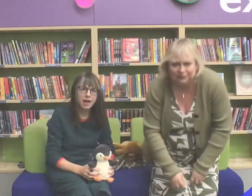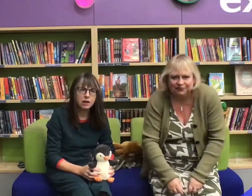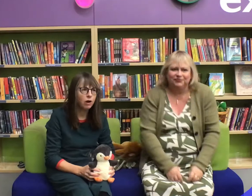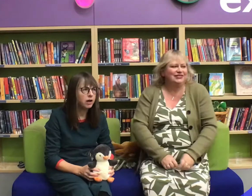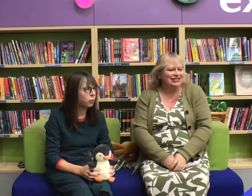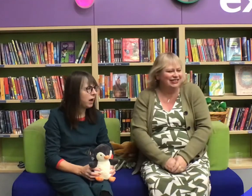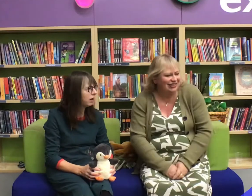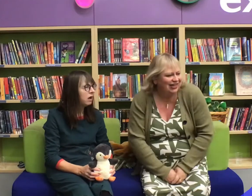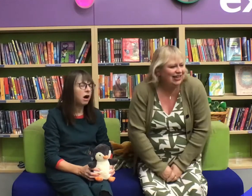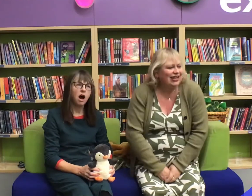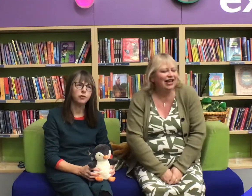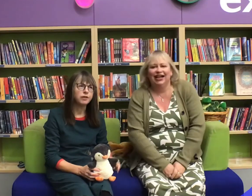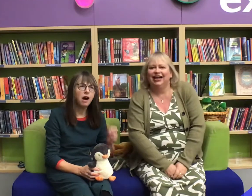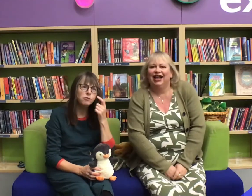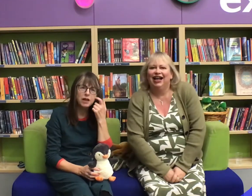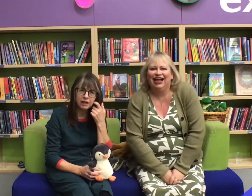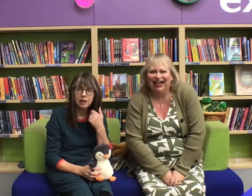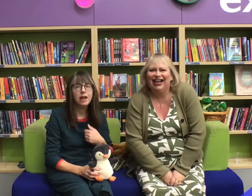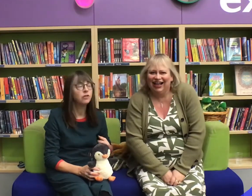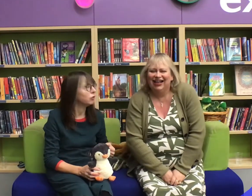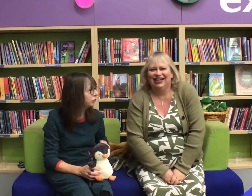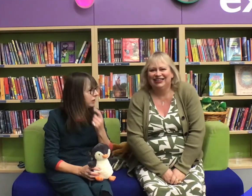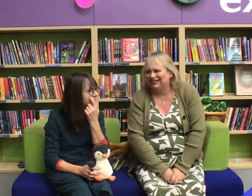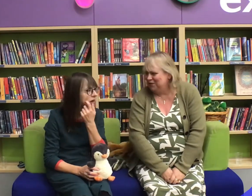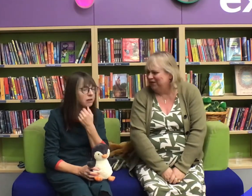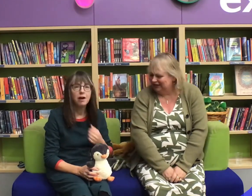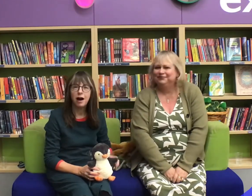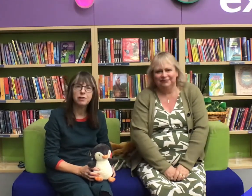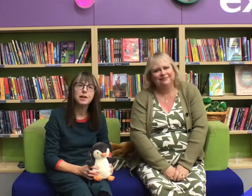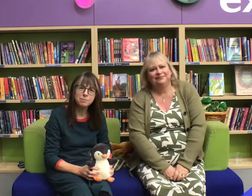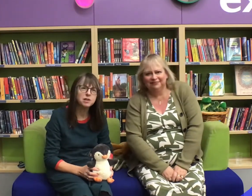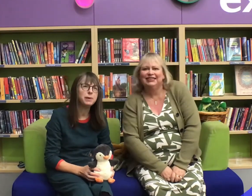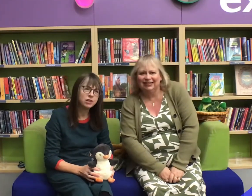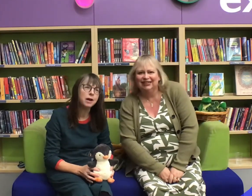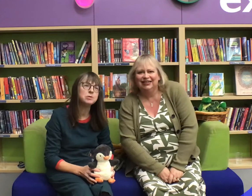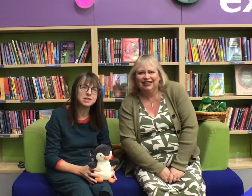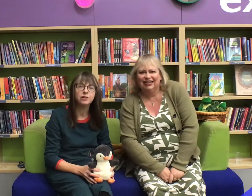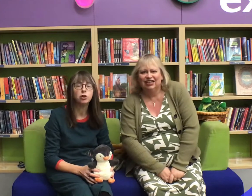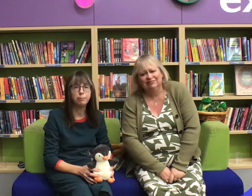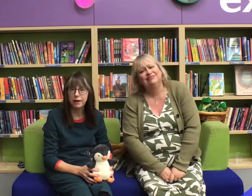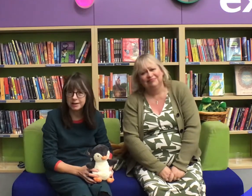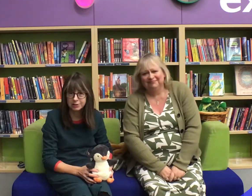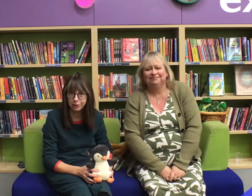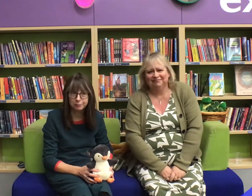Right, well okay, after all that I'm really exhausted I think it must be time to sing the goodbye song.